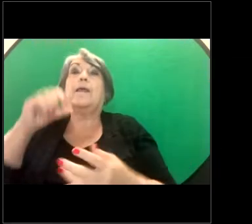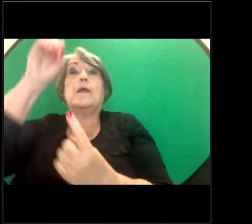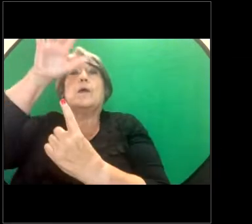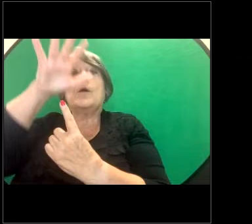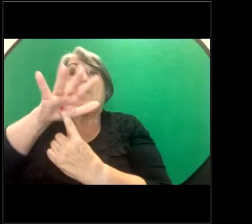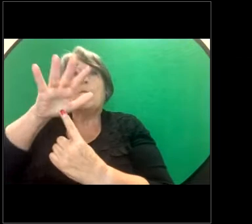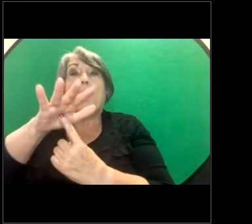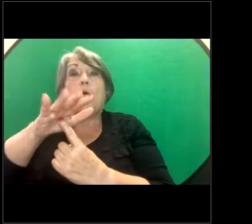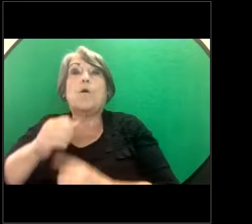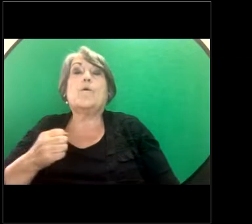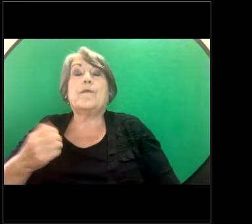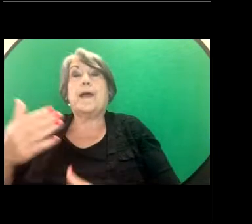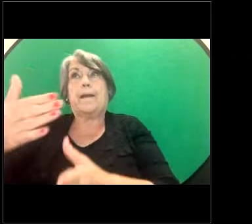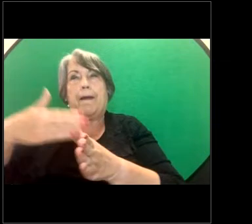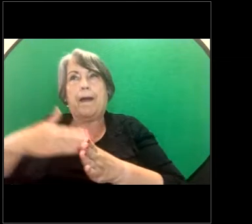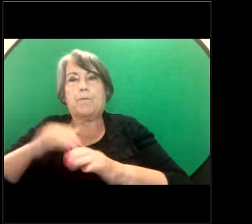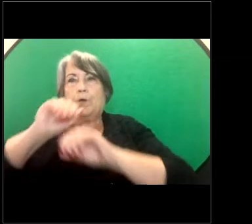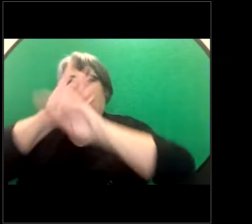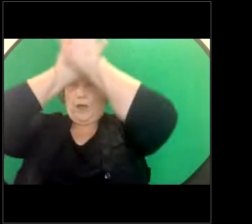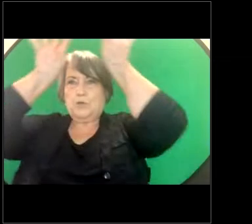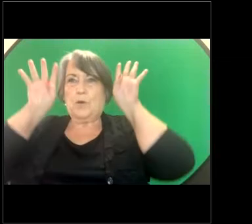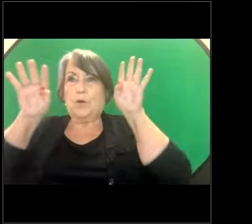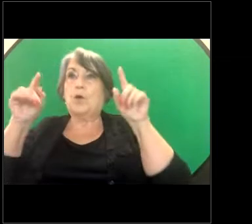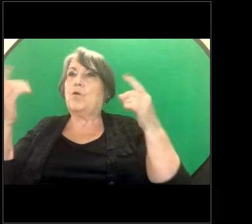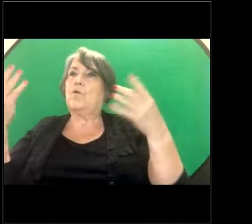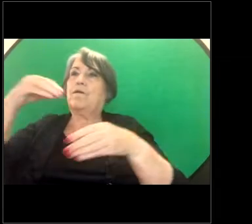and Torres Strait Islander people play in our community and improving our legal